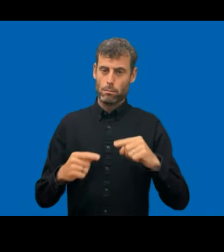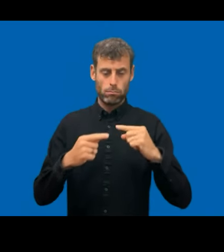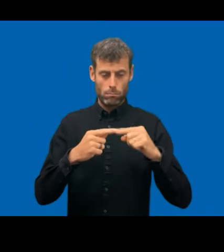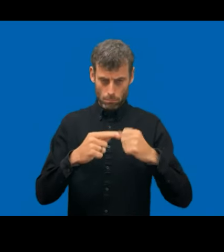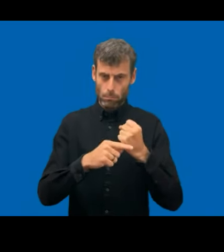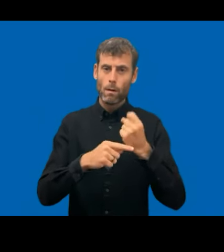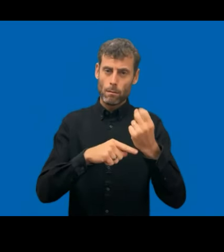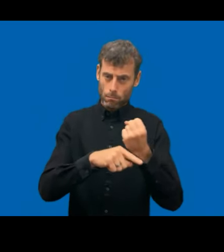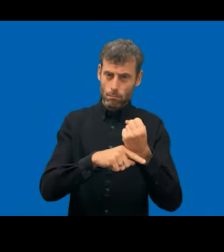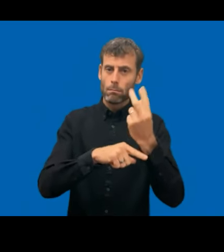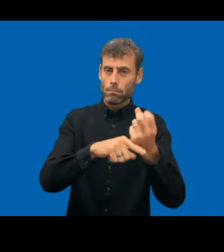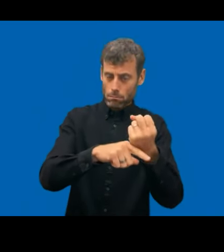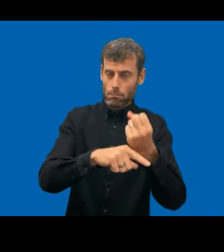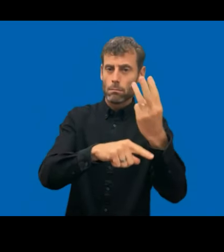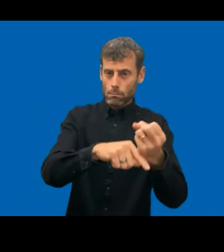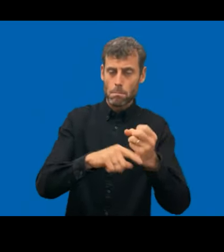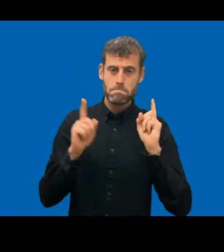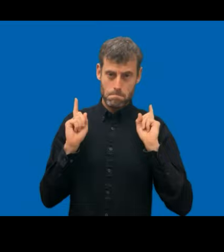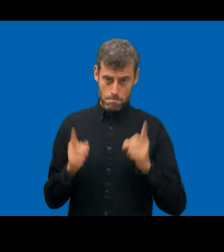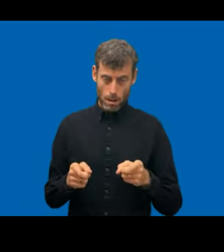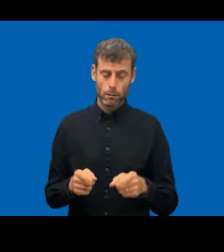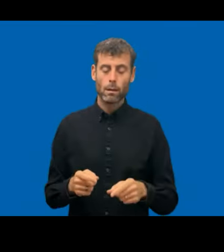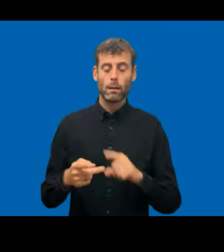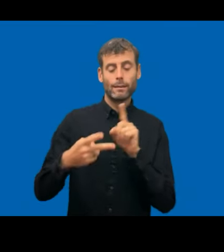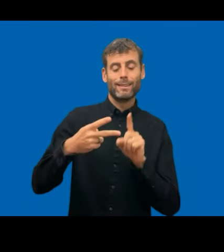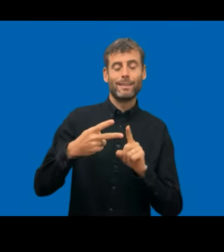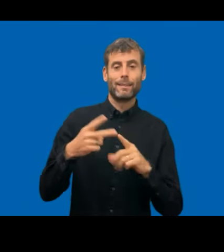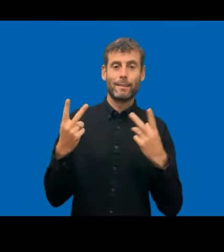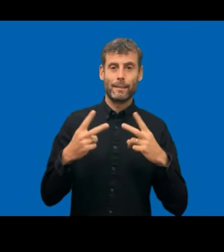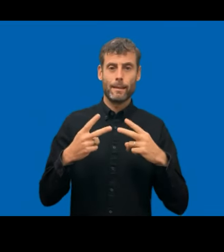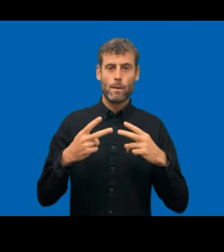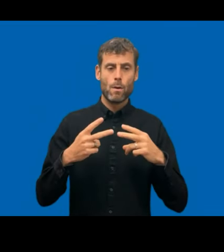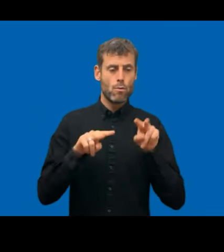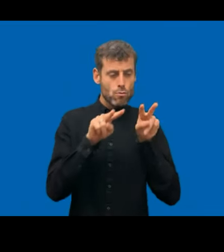noncompliance looks in the country. The in-depth monitoring is where you are supposed to check for